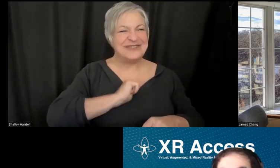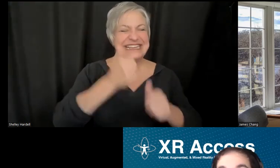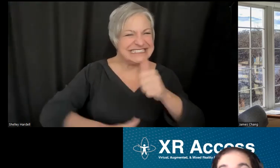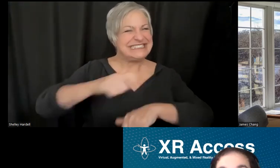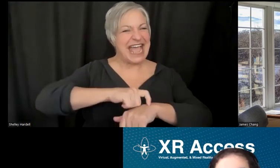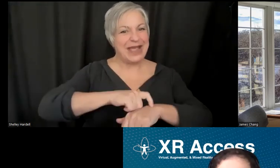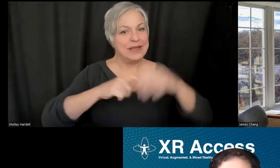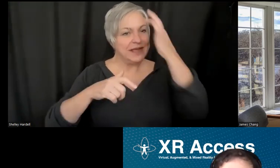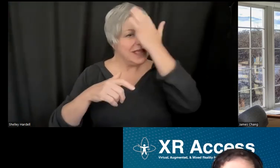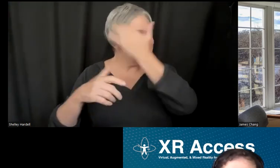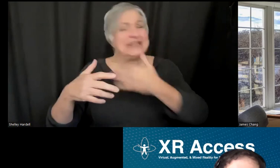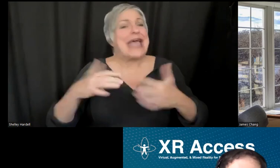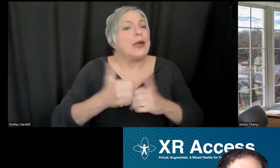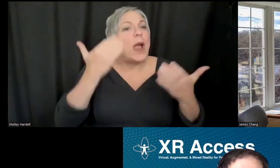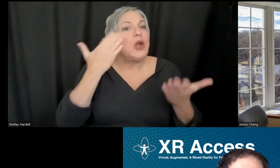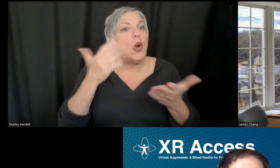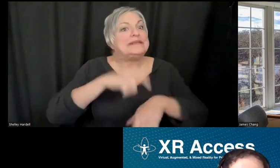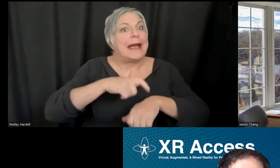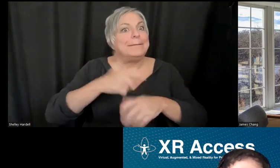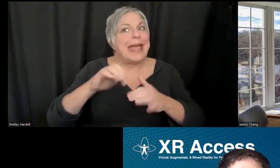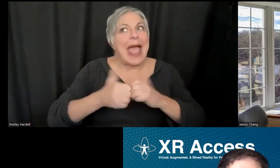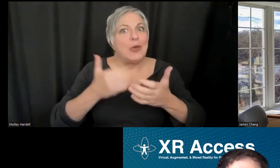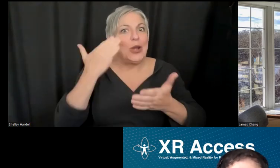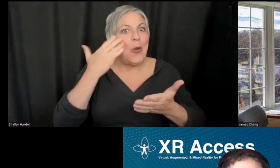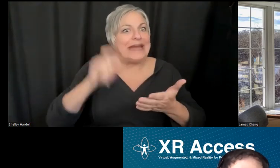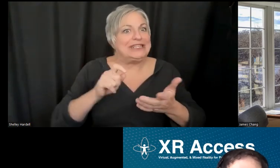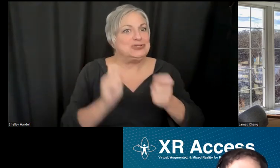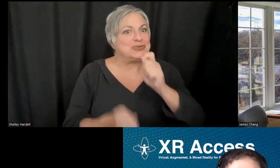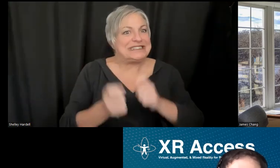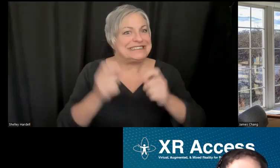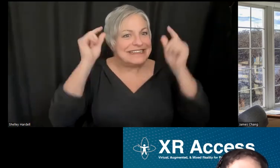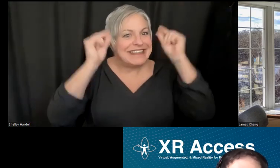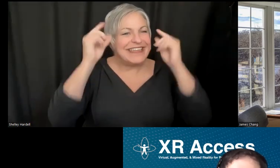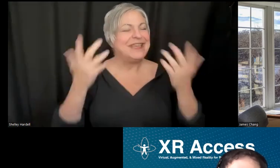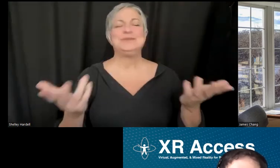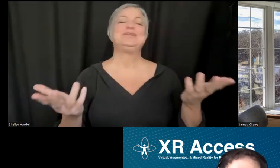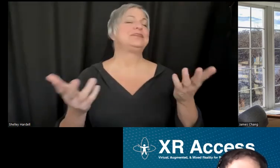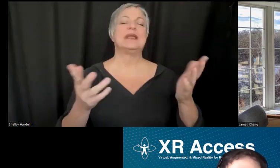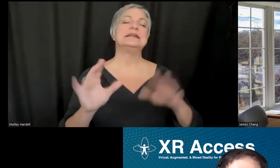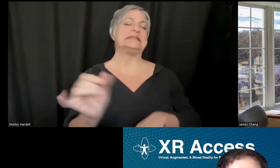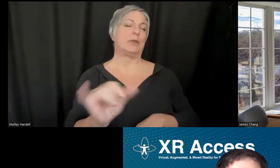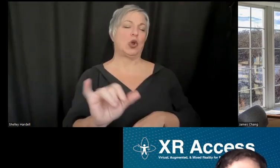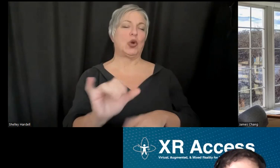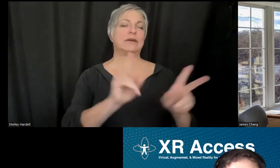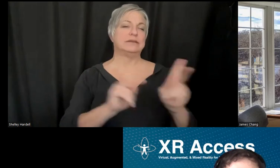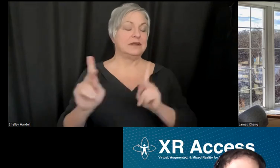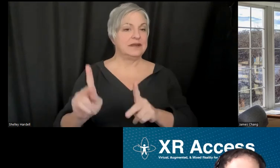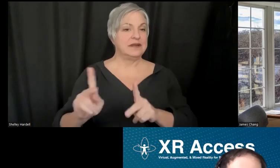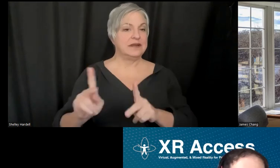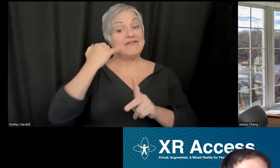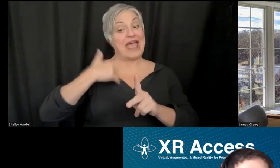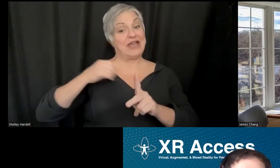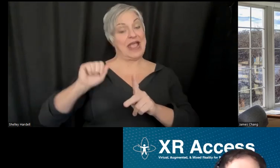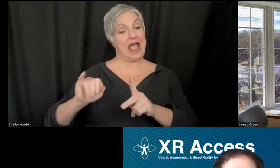I need to switch modes. So depending on the environment,